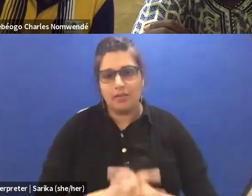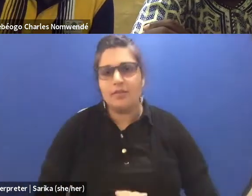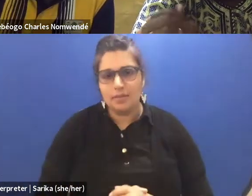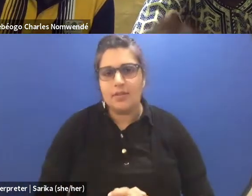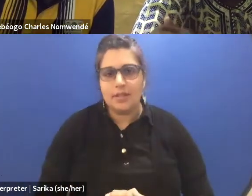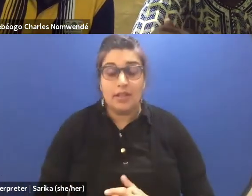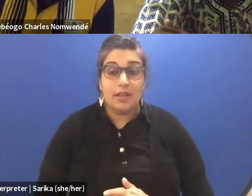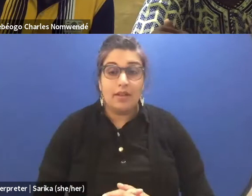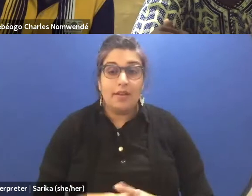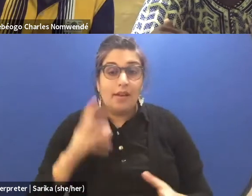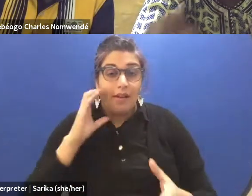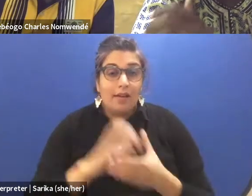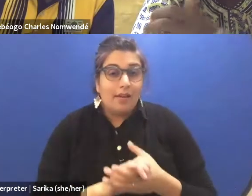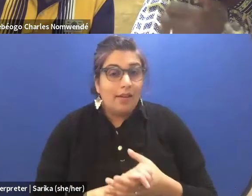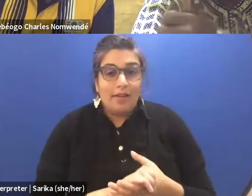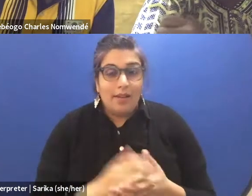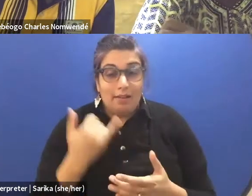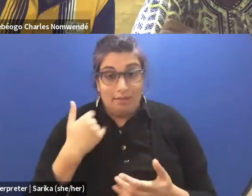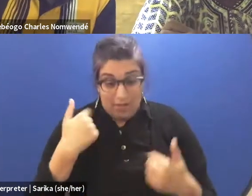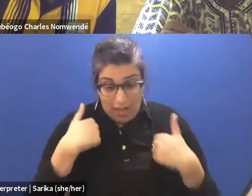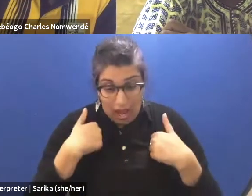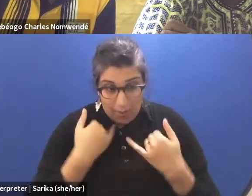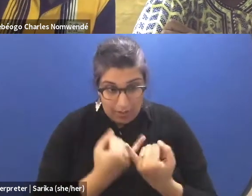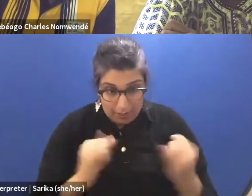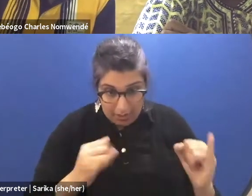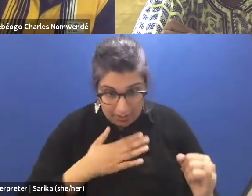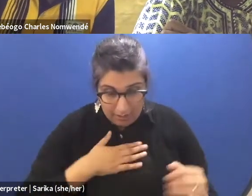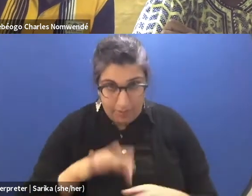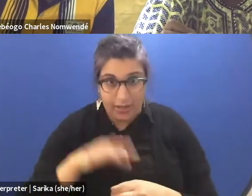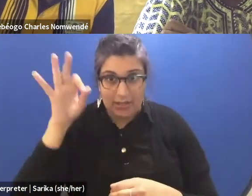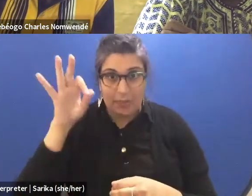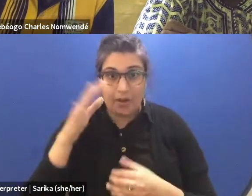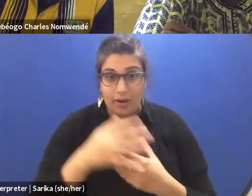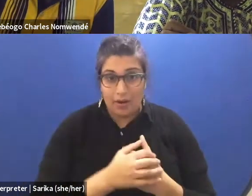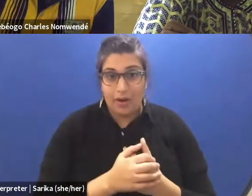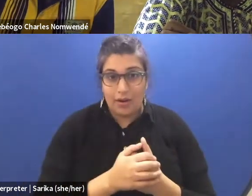I believe that if I'm independent in my spirit. (Charles speaking French)